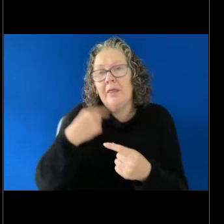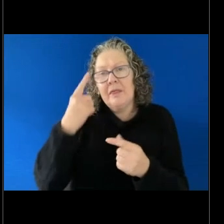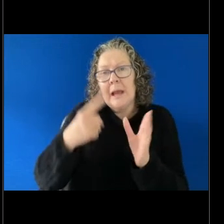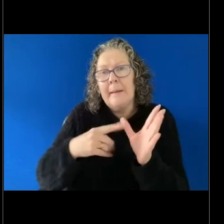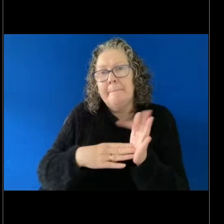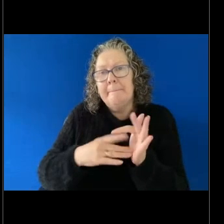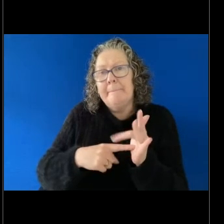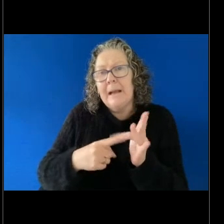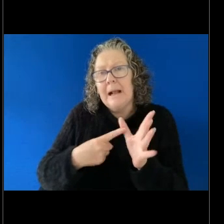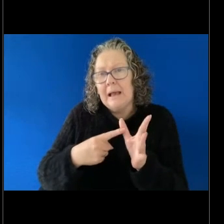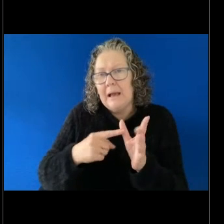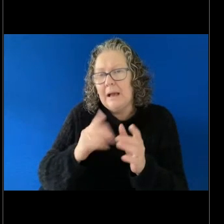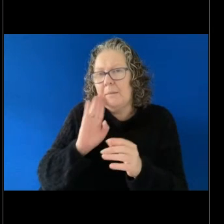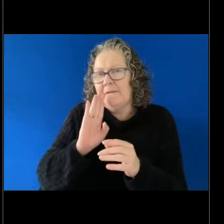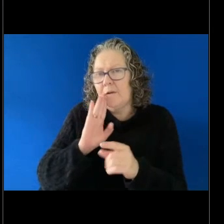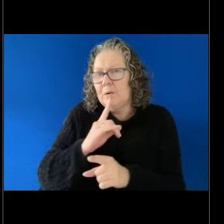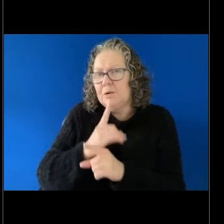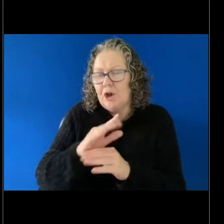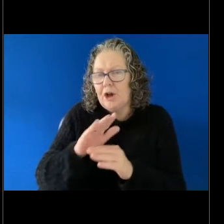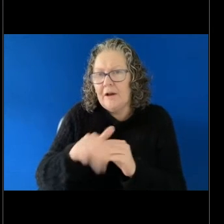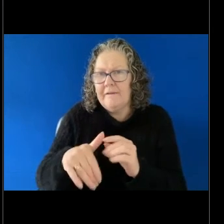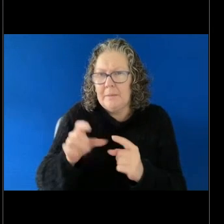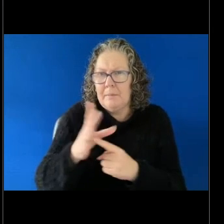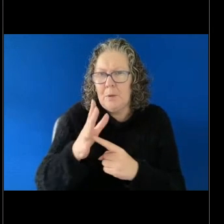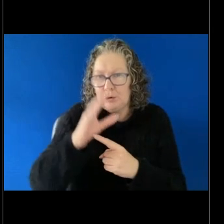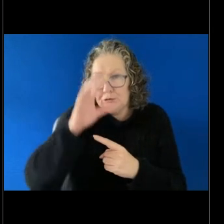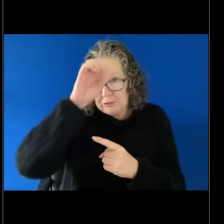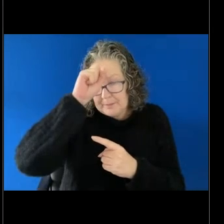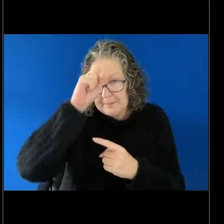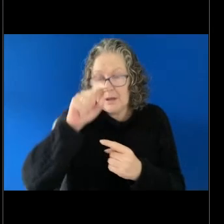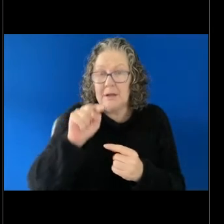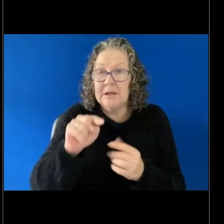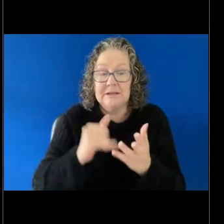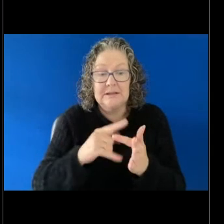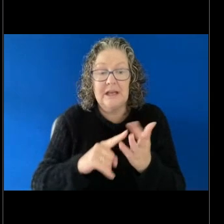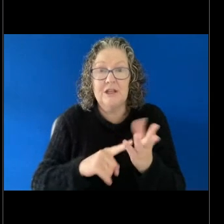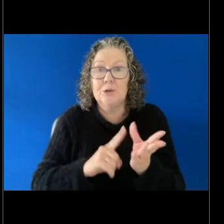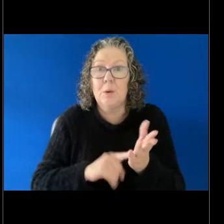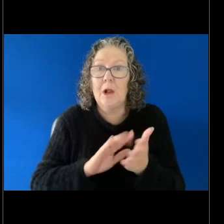one of the key take aways and that is that sexual harassment is unlawful everywhere in QLD.